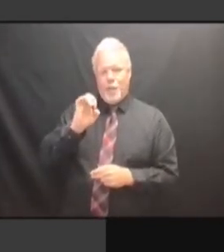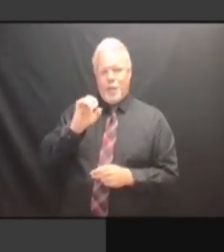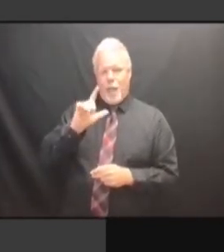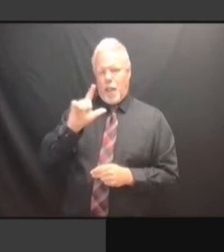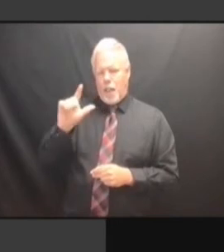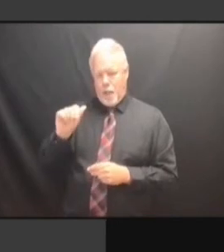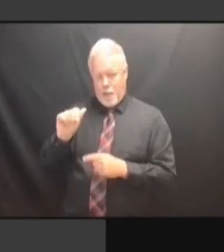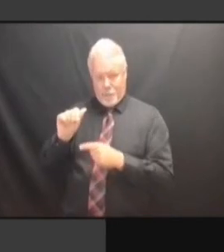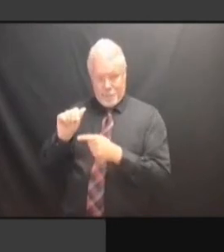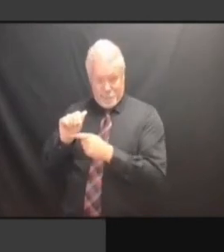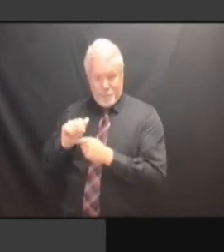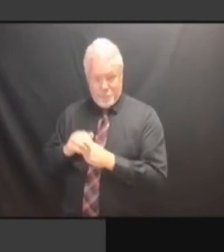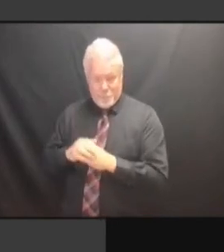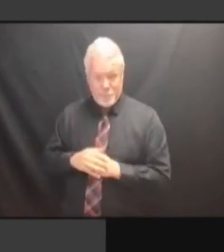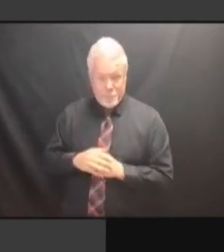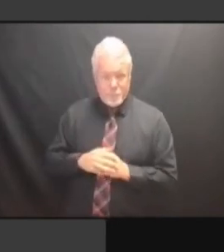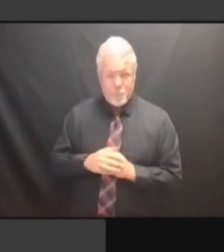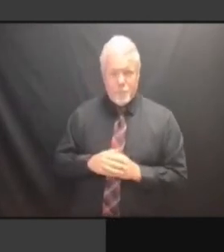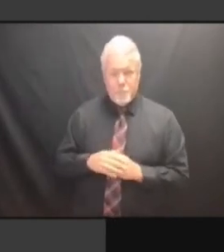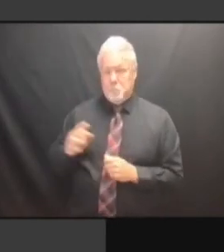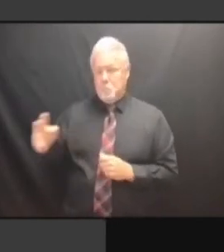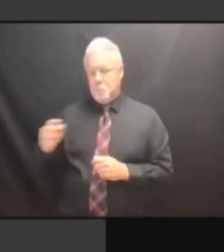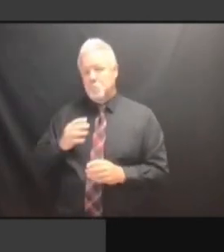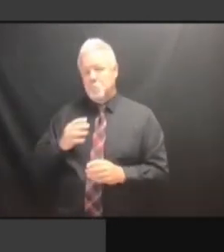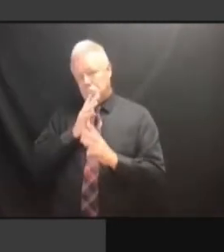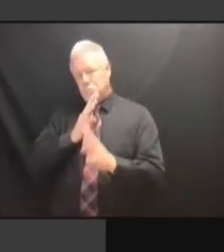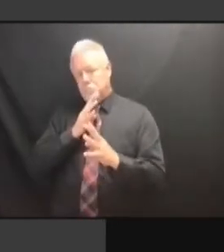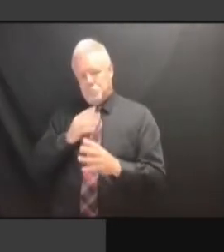WHAT THE OTHER SIX ARE. >> I DON'T BELIEVE WHAT THE OTHER SIX ARE. >> I DON'T BELIEVE [ WHAT THE OTHER SIX ARE. >> I DON'T BELIEVE [ INAUDIBLE WHAT THE OTHER SIX ARE. >> I DON'T BELIEVE I DON'T BELIEVE